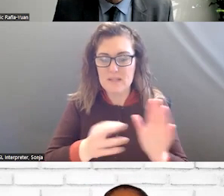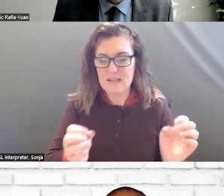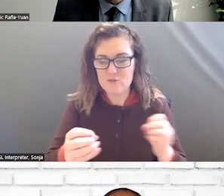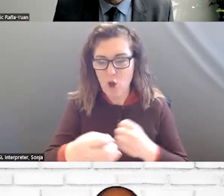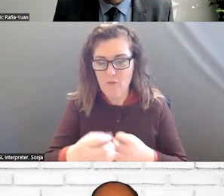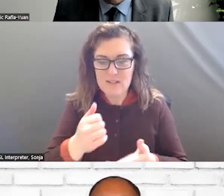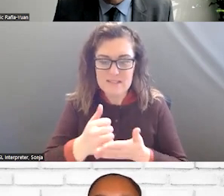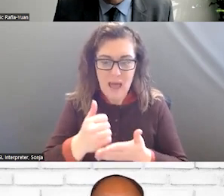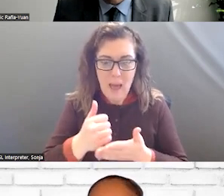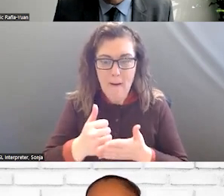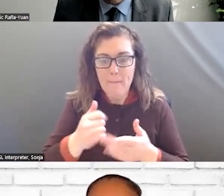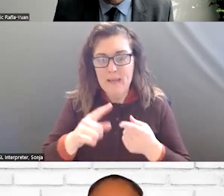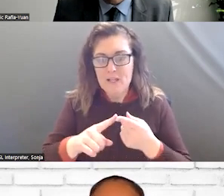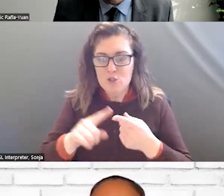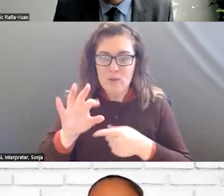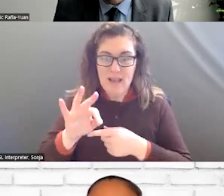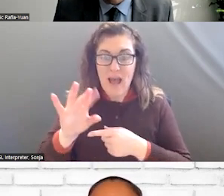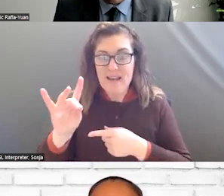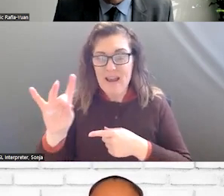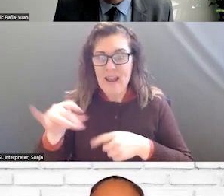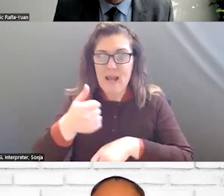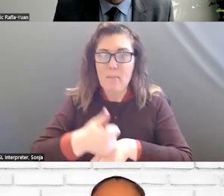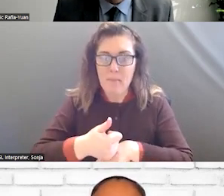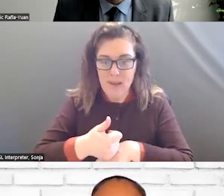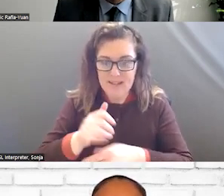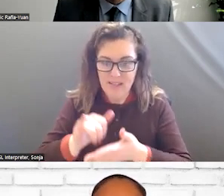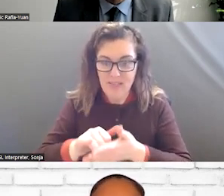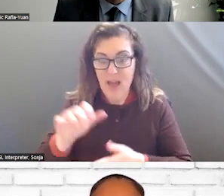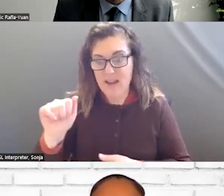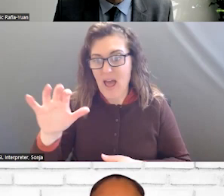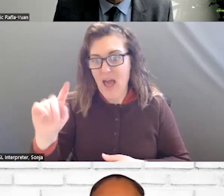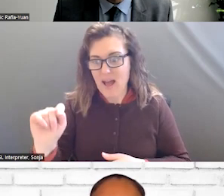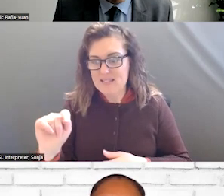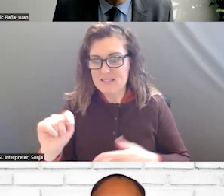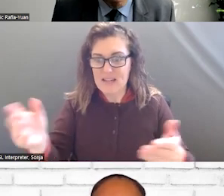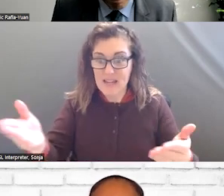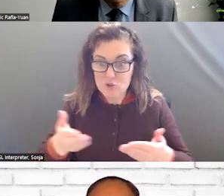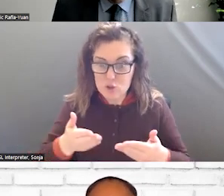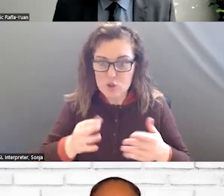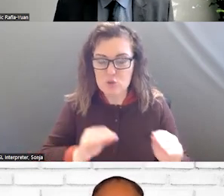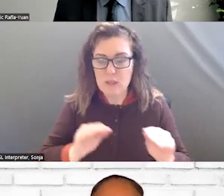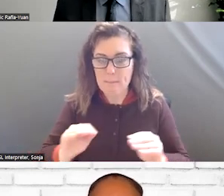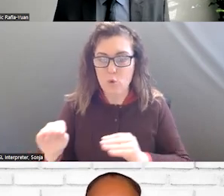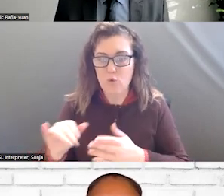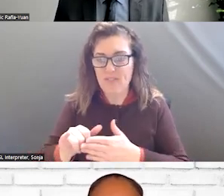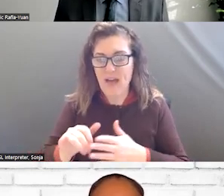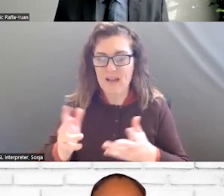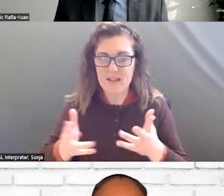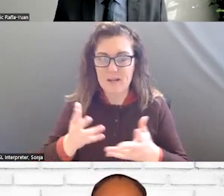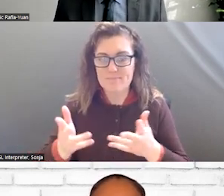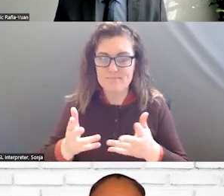TO GET THE 988 IMPLEMENTATION ACT INTRODUCED AND MOVED AS IT DID LAST CONGRESS.